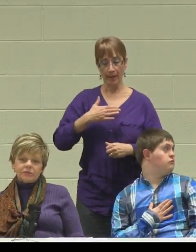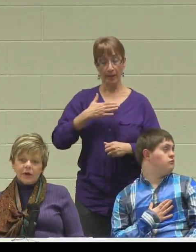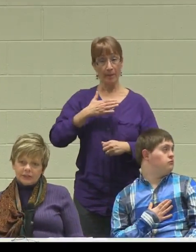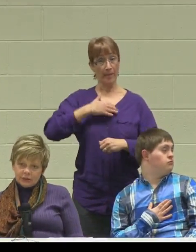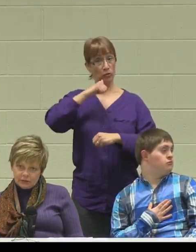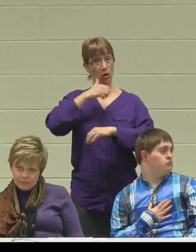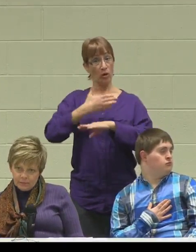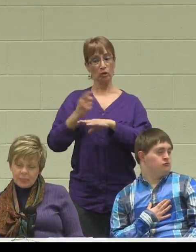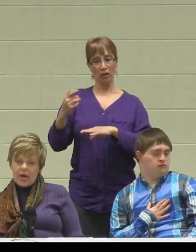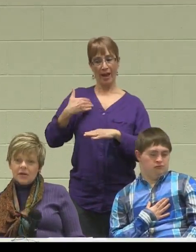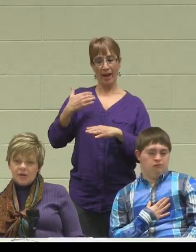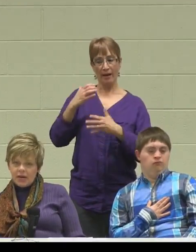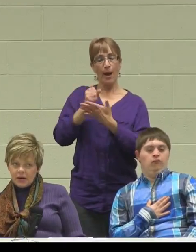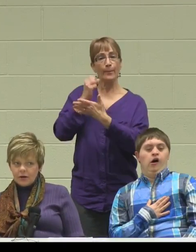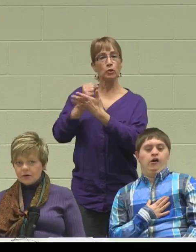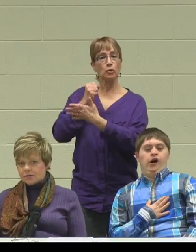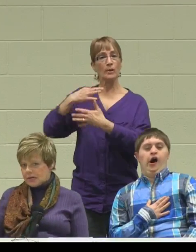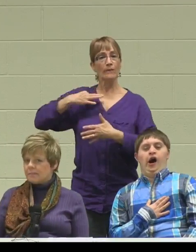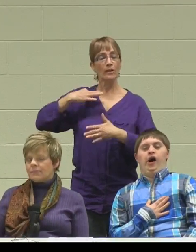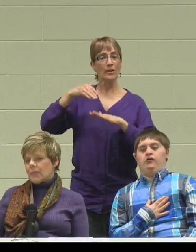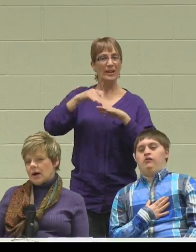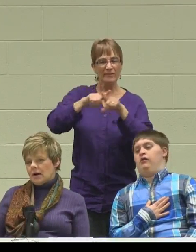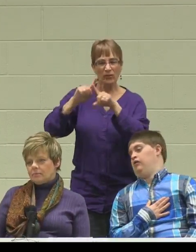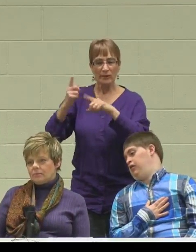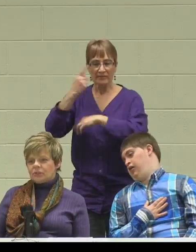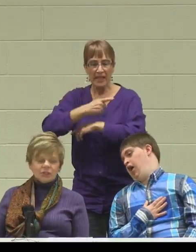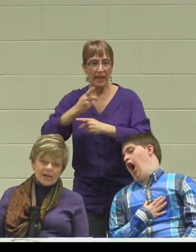to volunteer at daycares, just lots